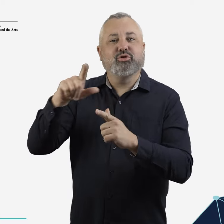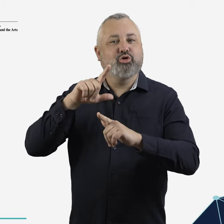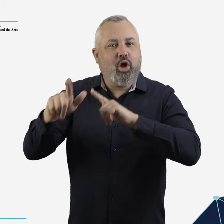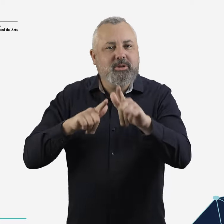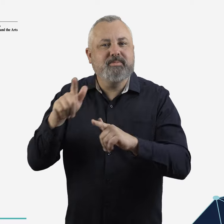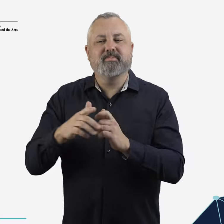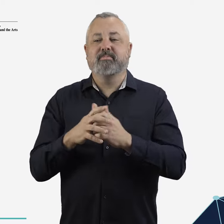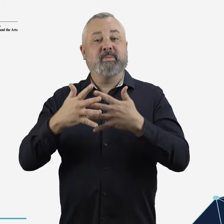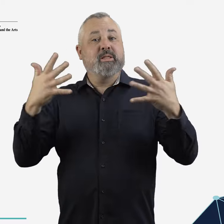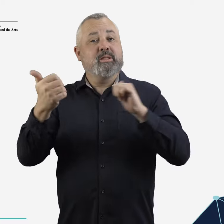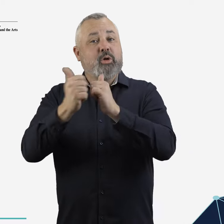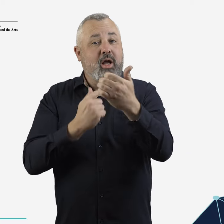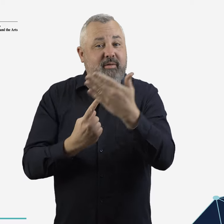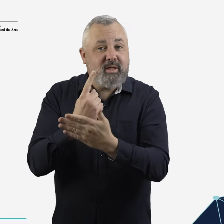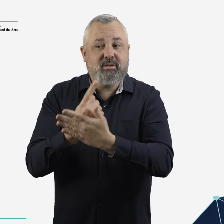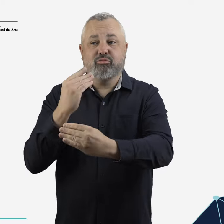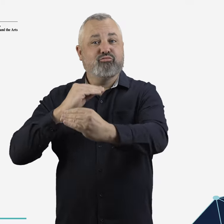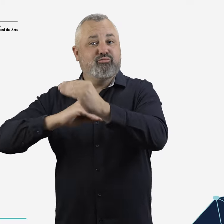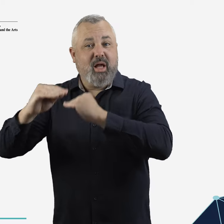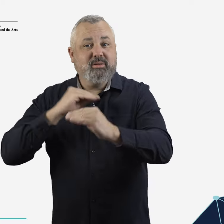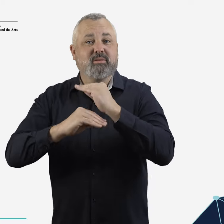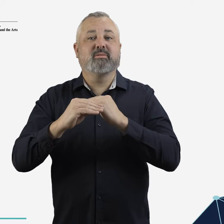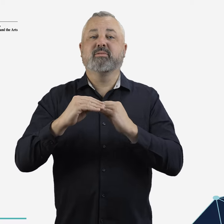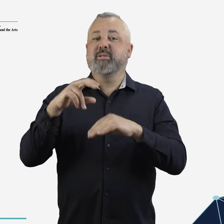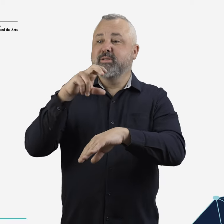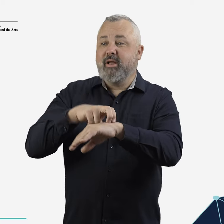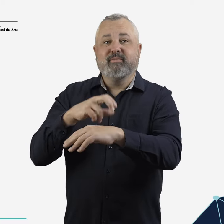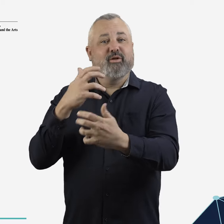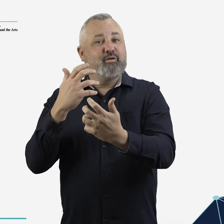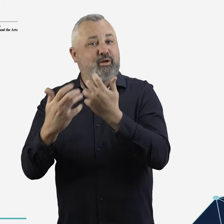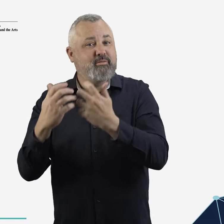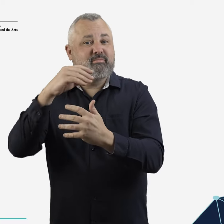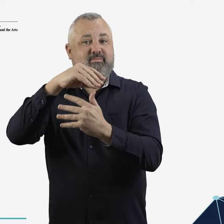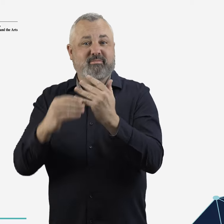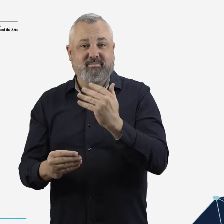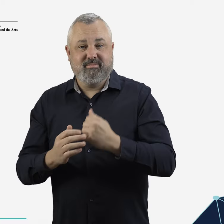the major export sectors of tourism, trade and higher education.